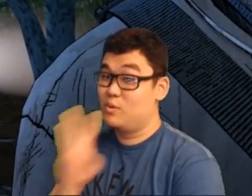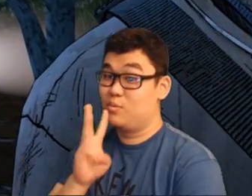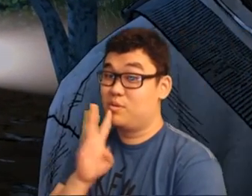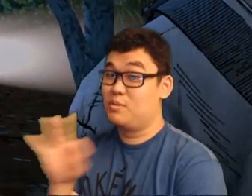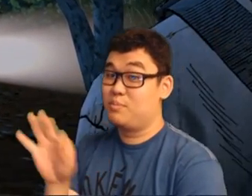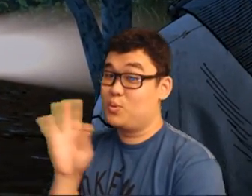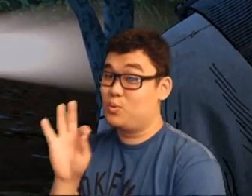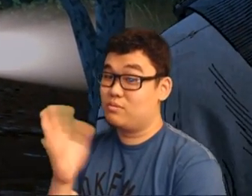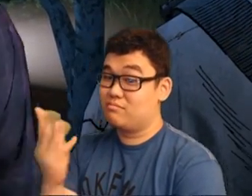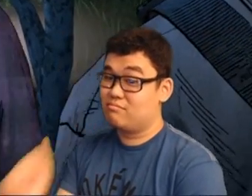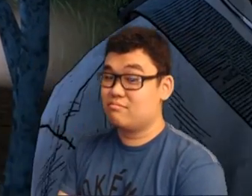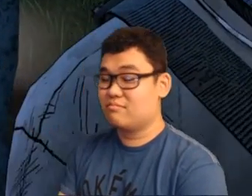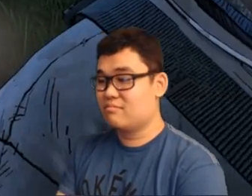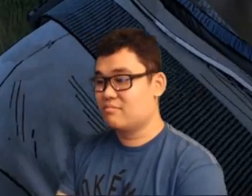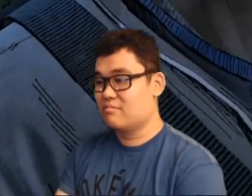Water is very important!